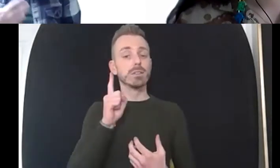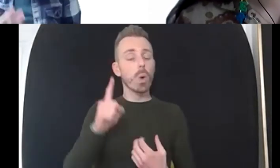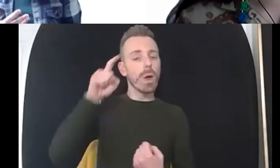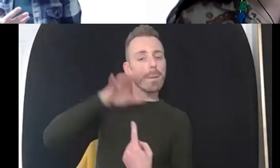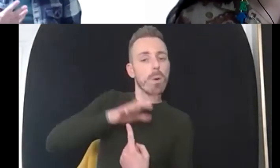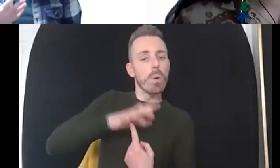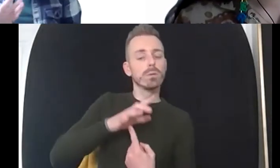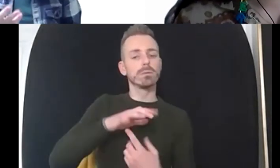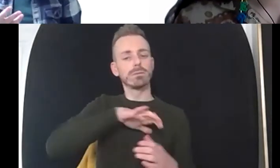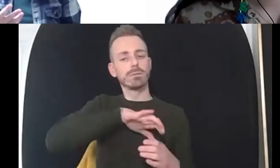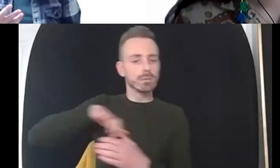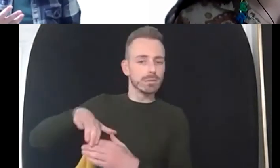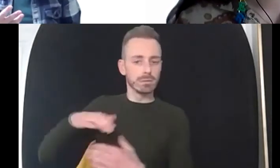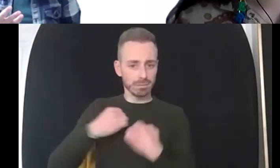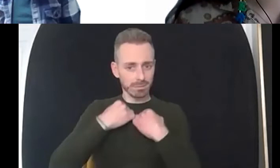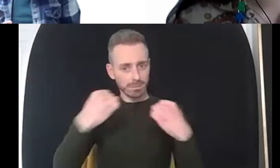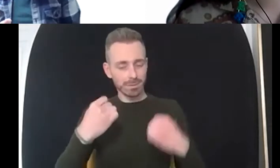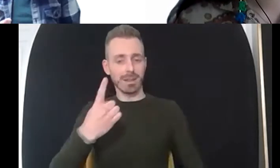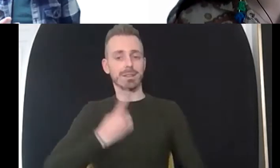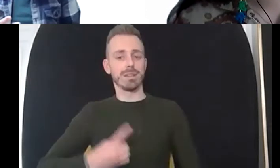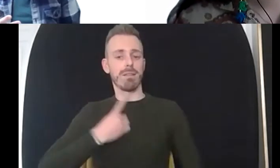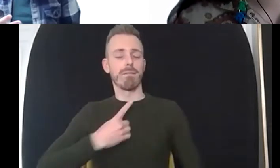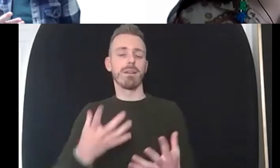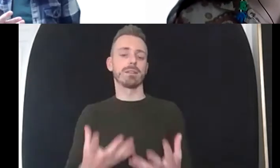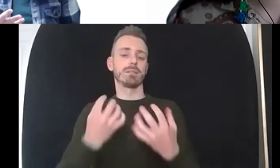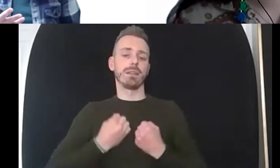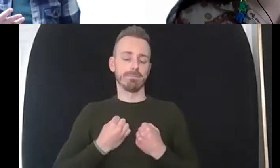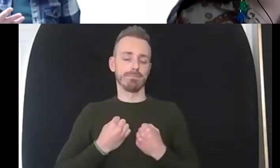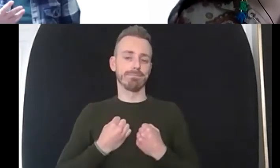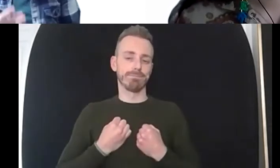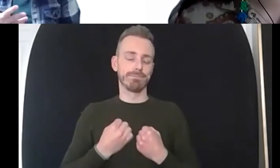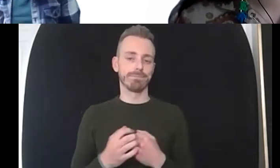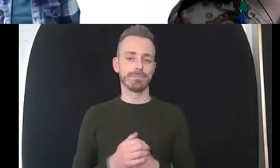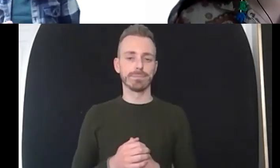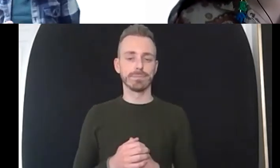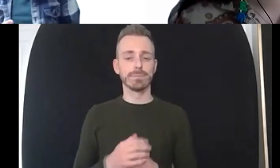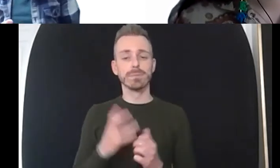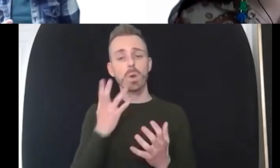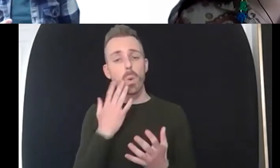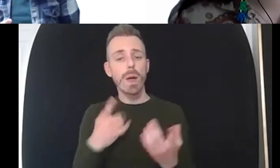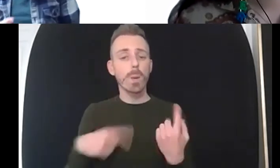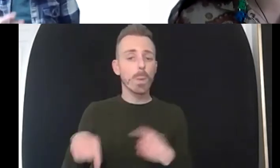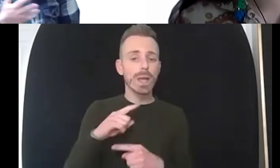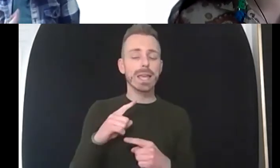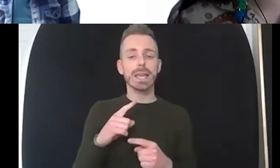recognize when we're internalizing things as well um and and maybe question that and and explore